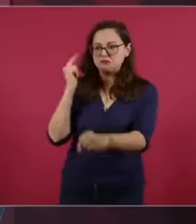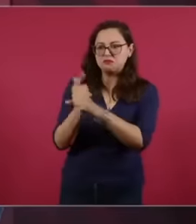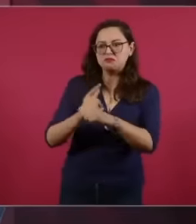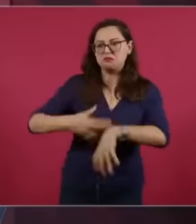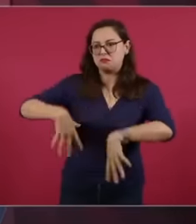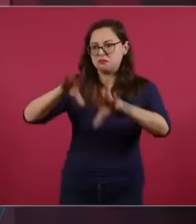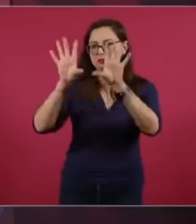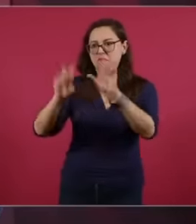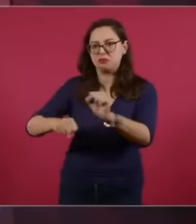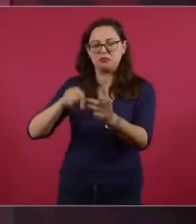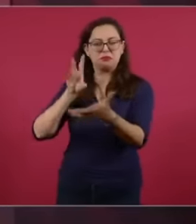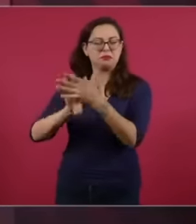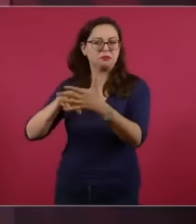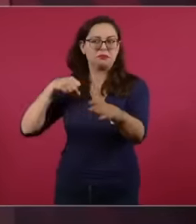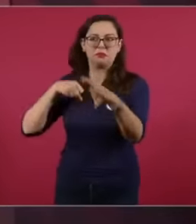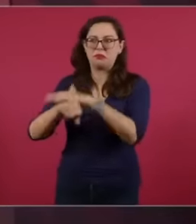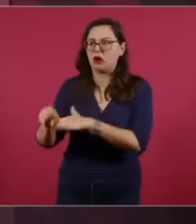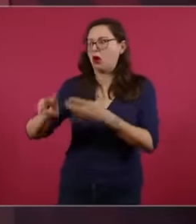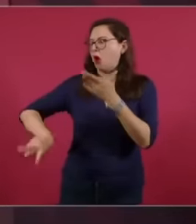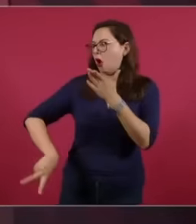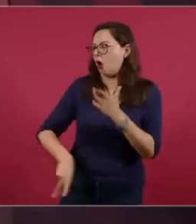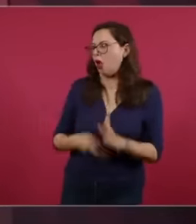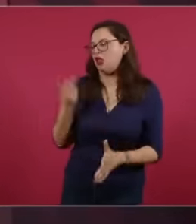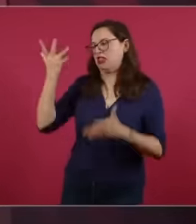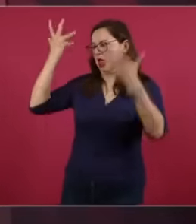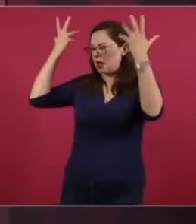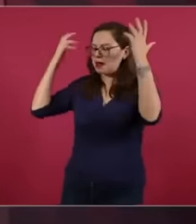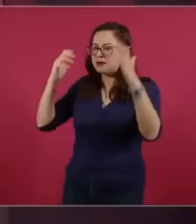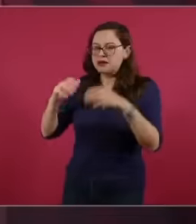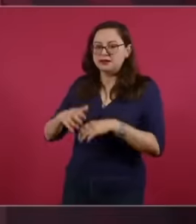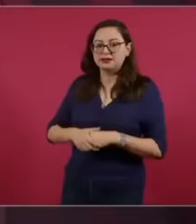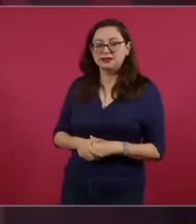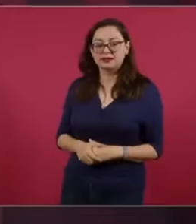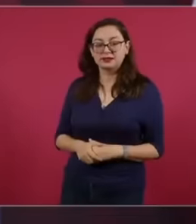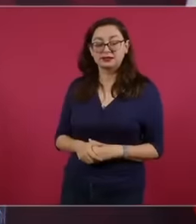grown up, instead of going to